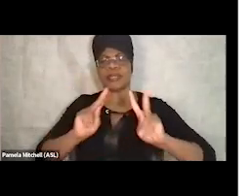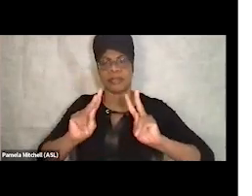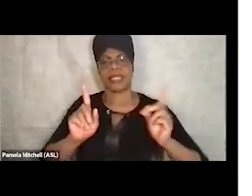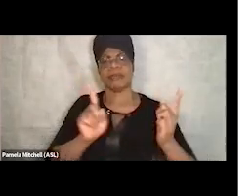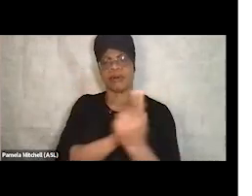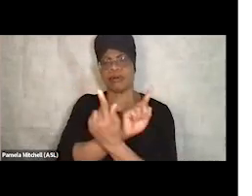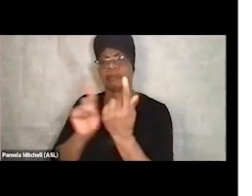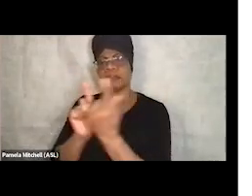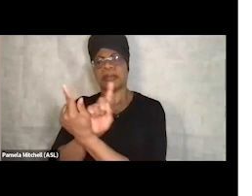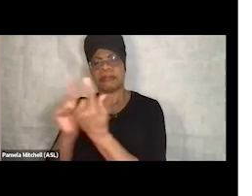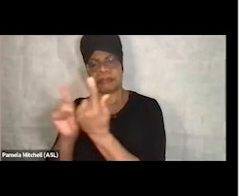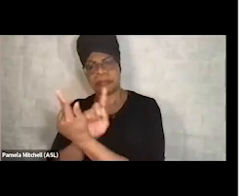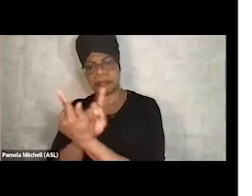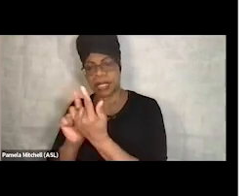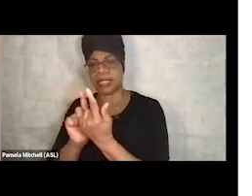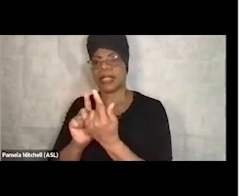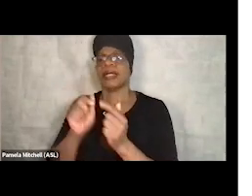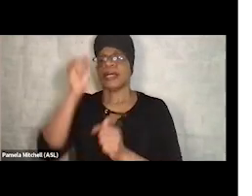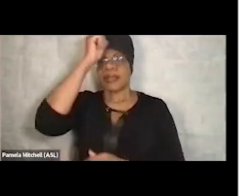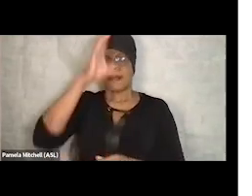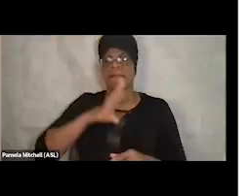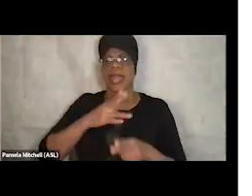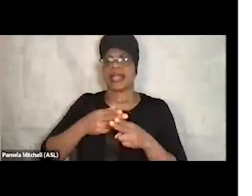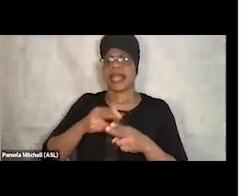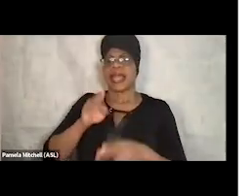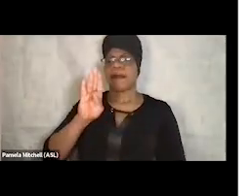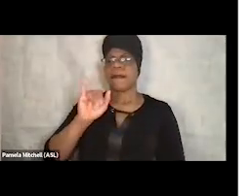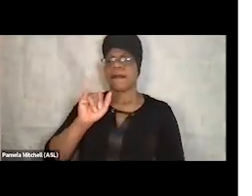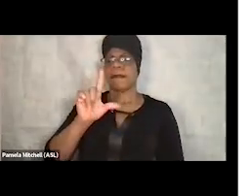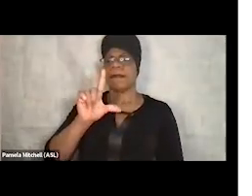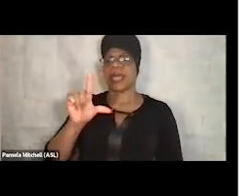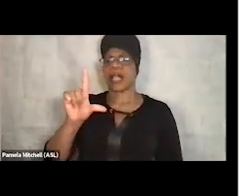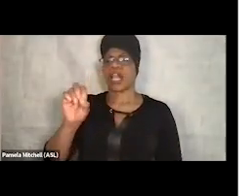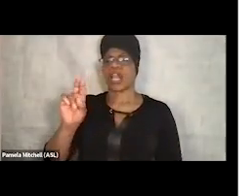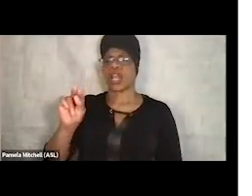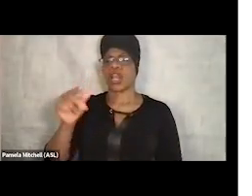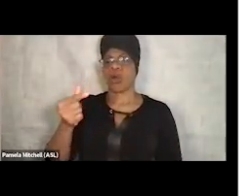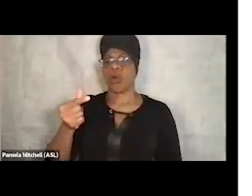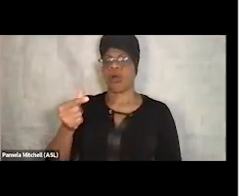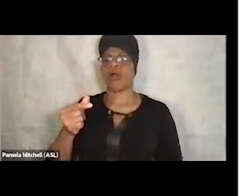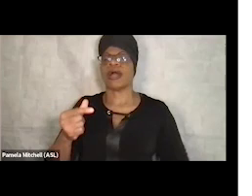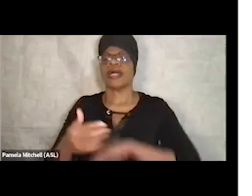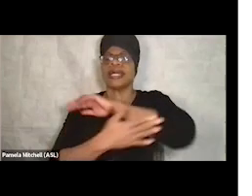Bill Long, this was- In rural Colorado, the County Commissioners really run the show,